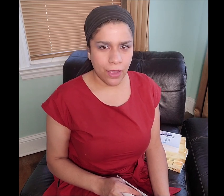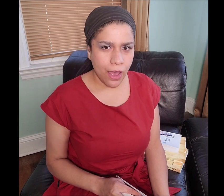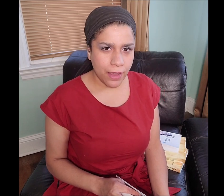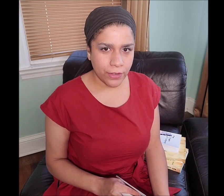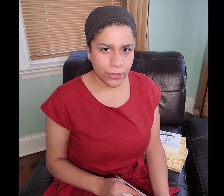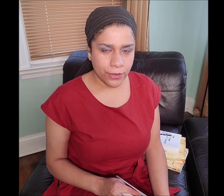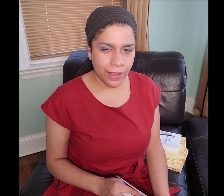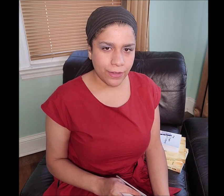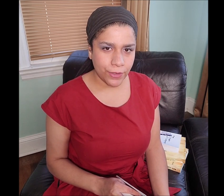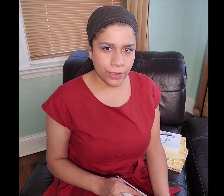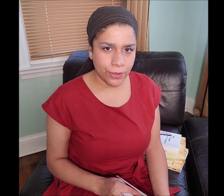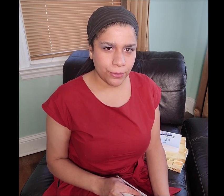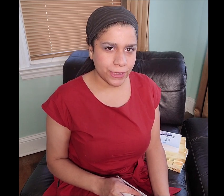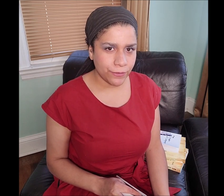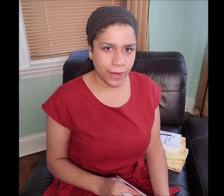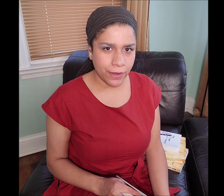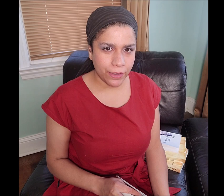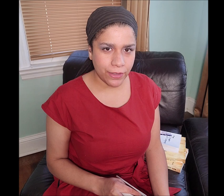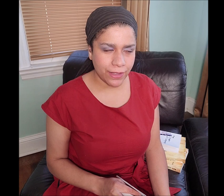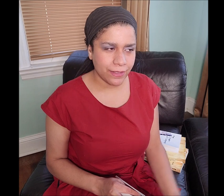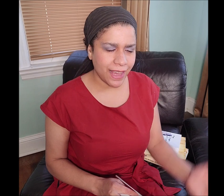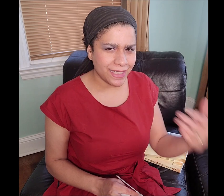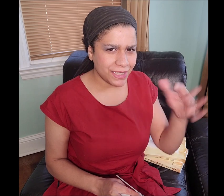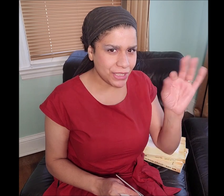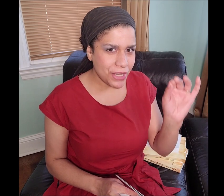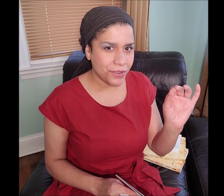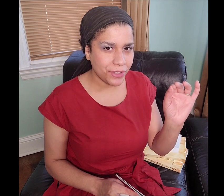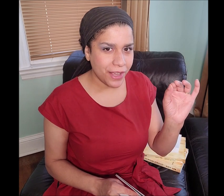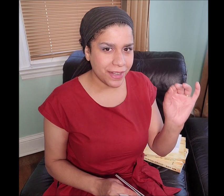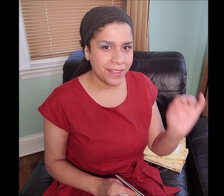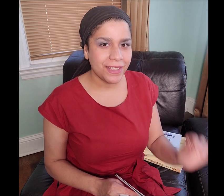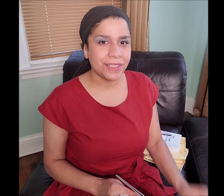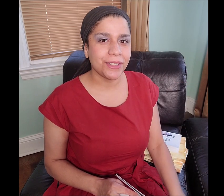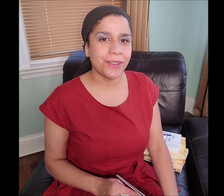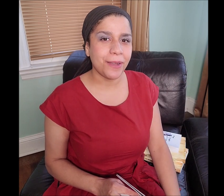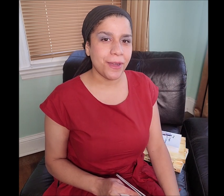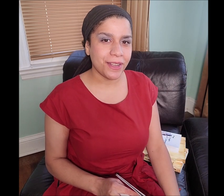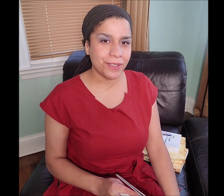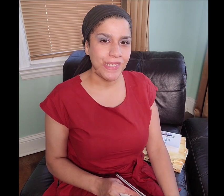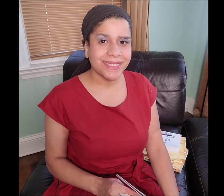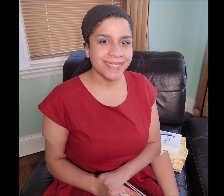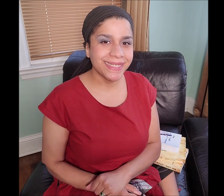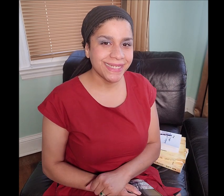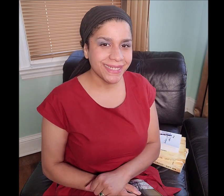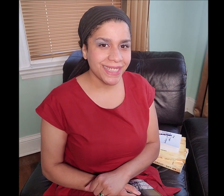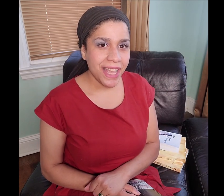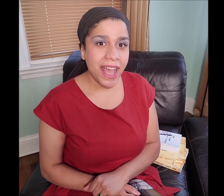The audio and the video wasn't very good and I stuttered a lot, so I wanted to do a remake.